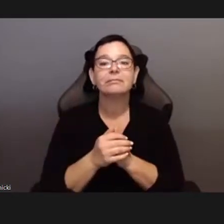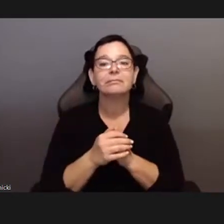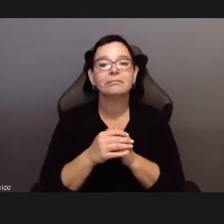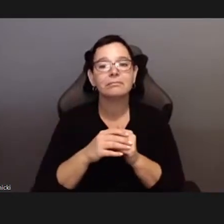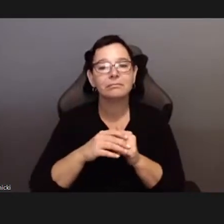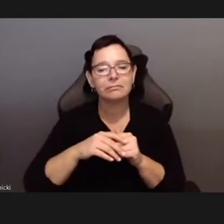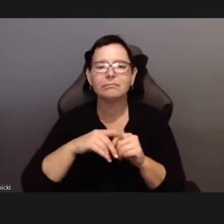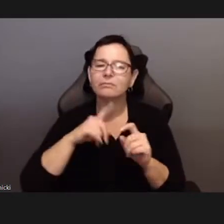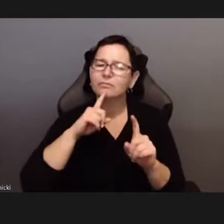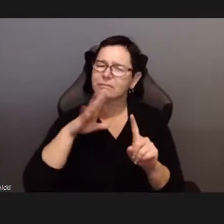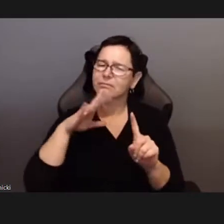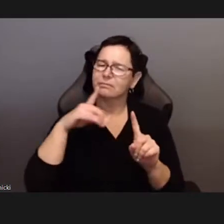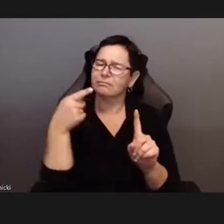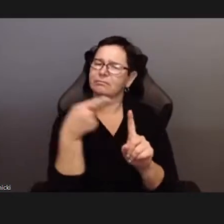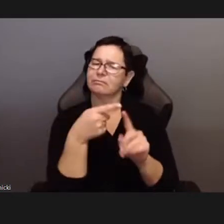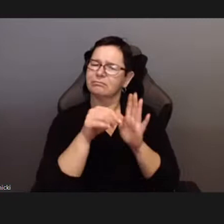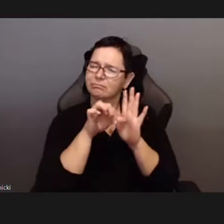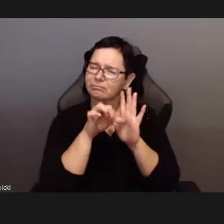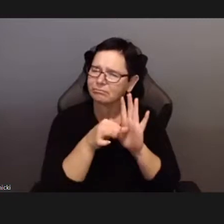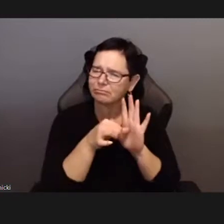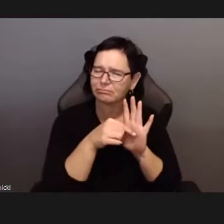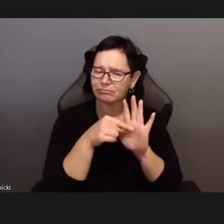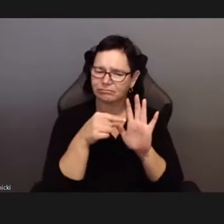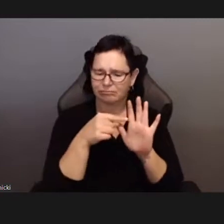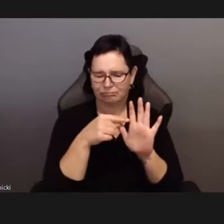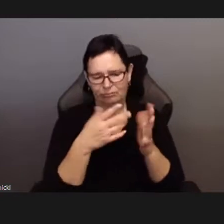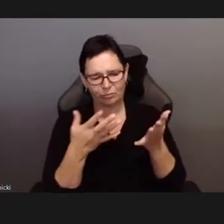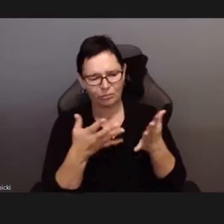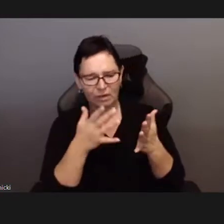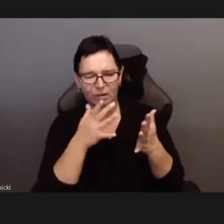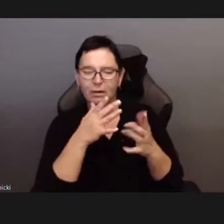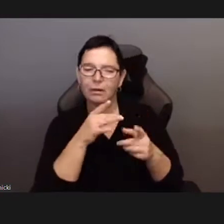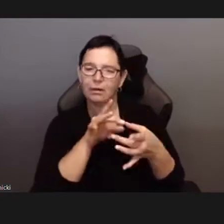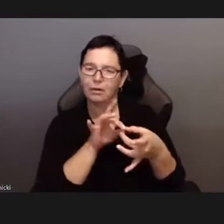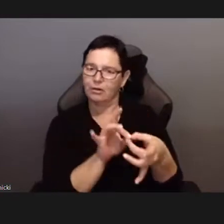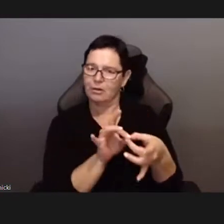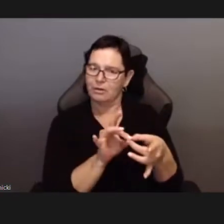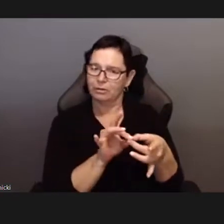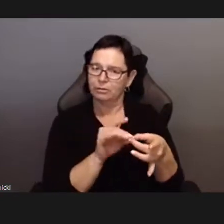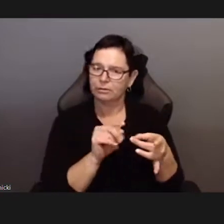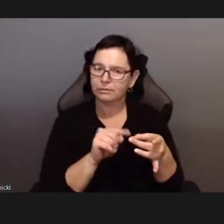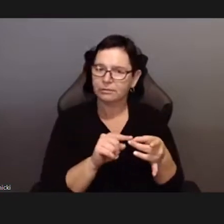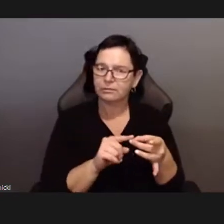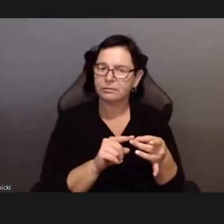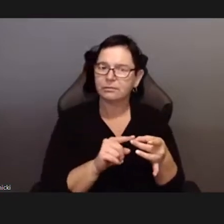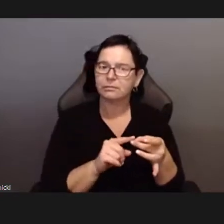to the sixth and final panel in the Sex and the Pandemic speaker series. The series gives us key insights